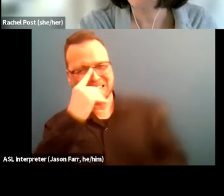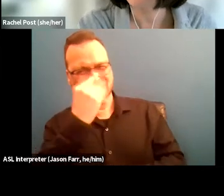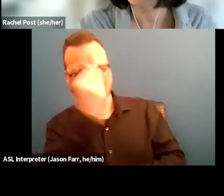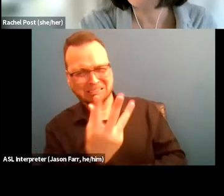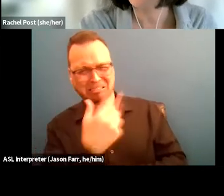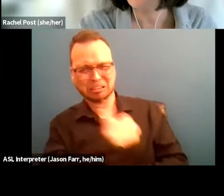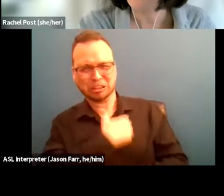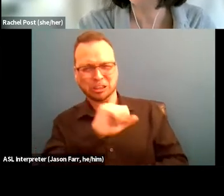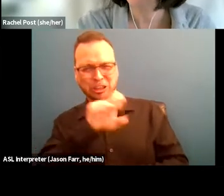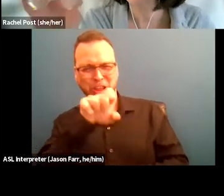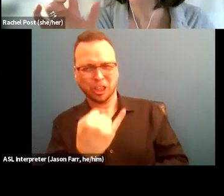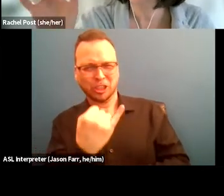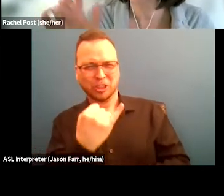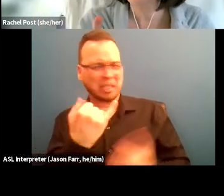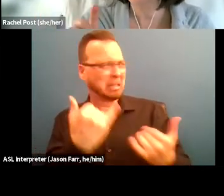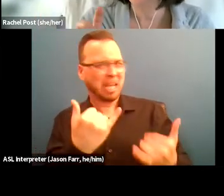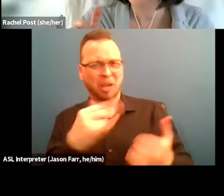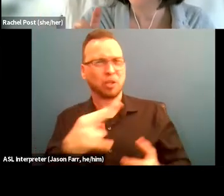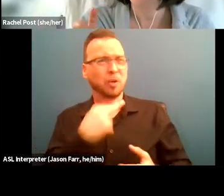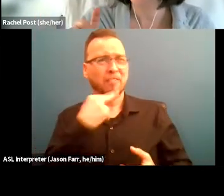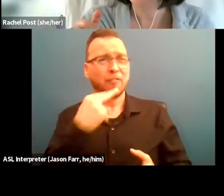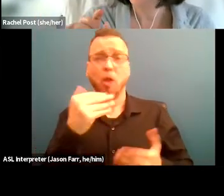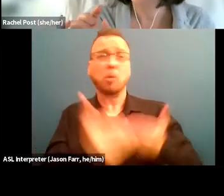We're having a really hard time, your volume just went down.